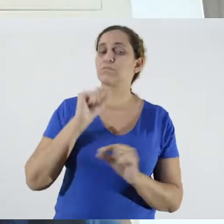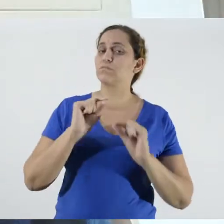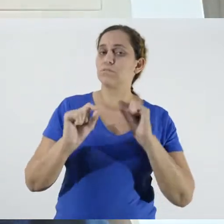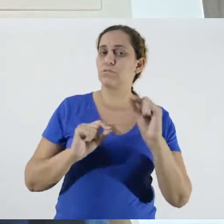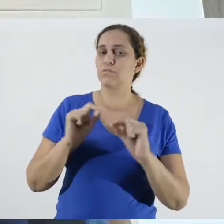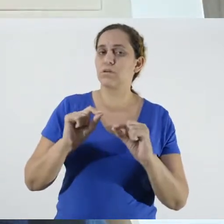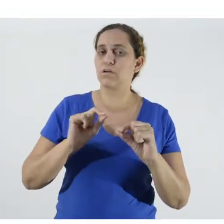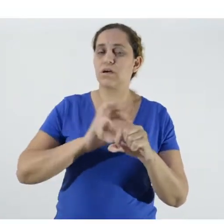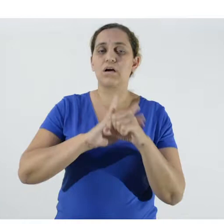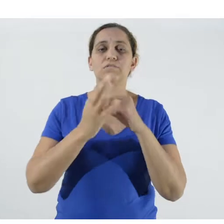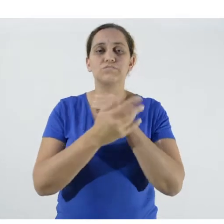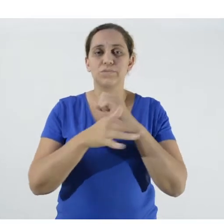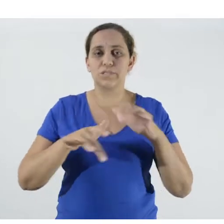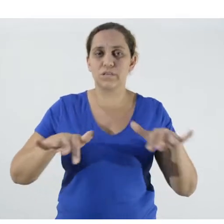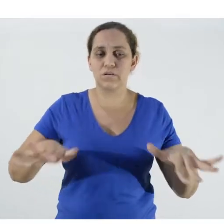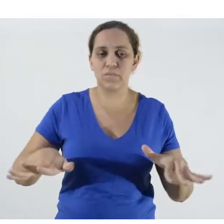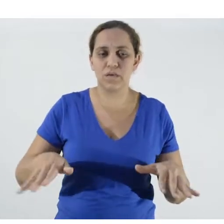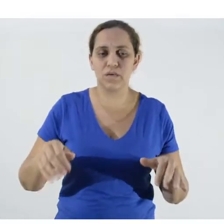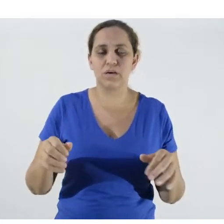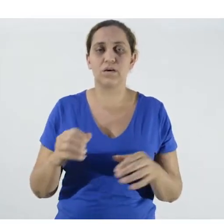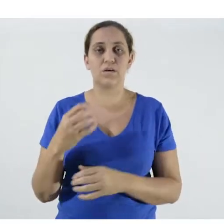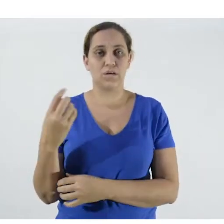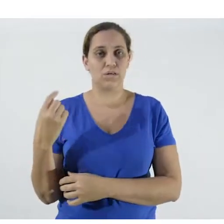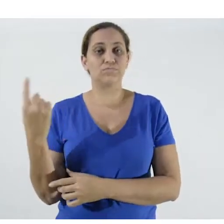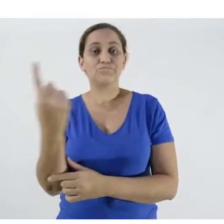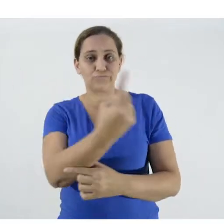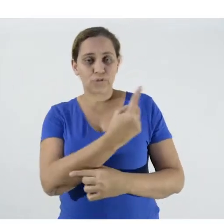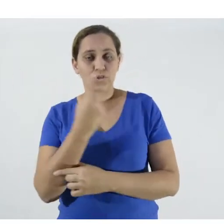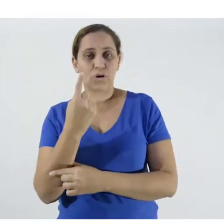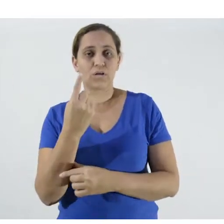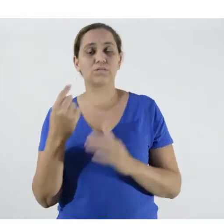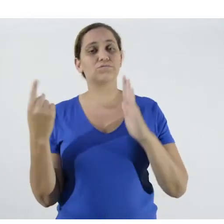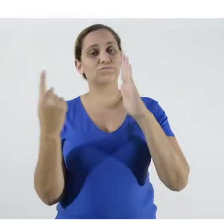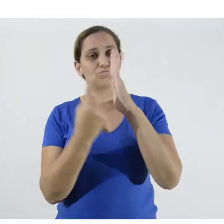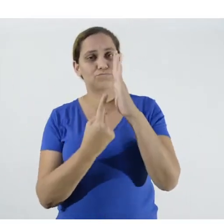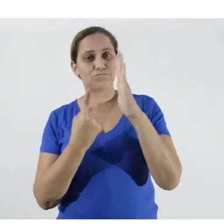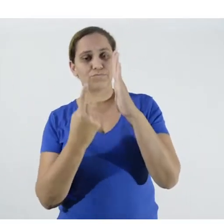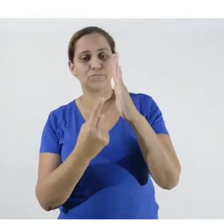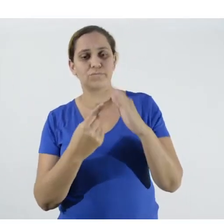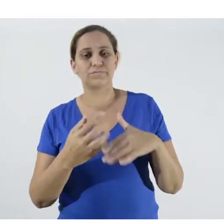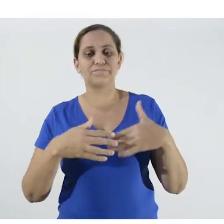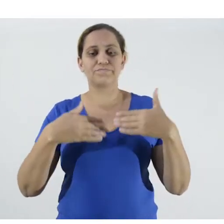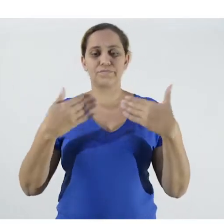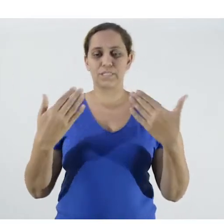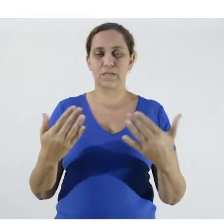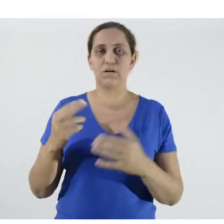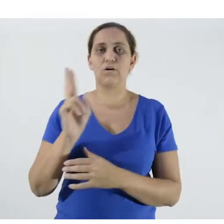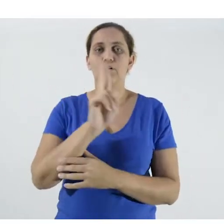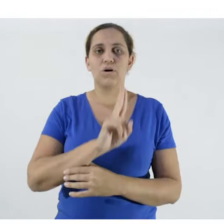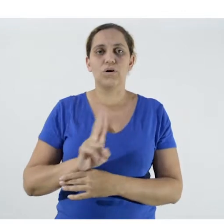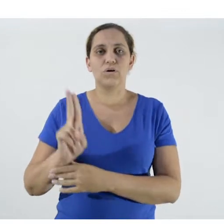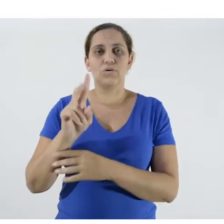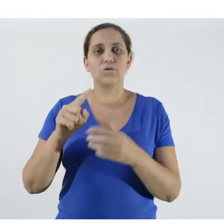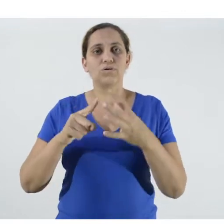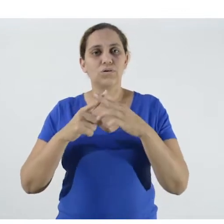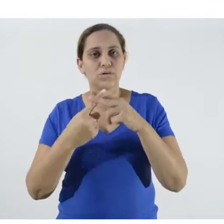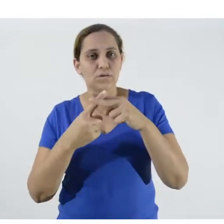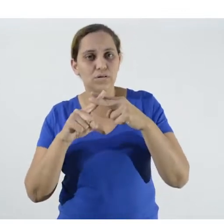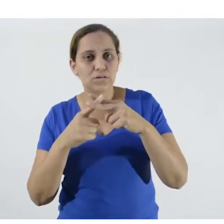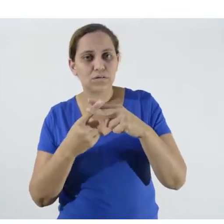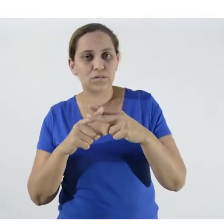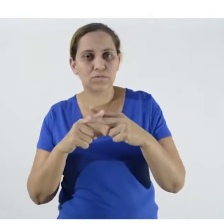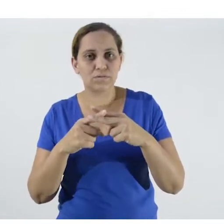us isolate, and distance ourselves. Because of that, the use of remote tools - mainly